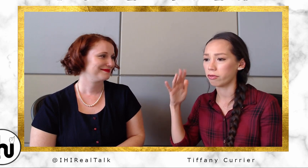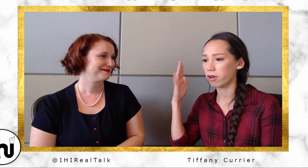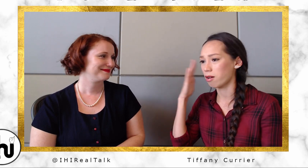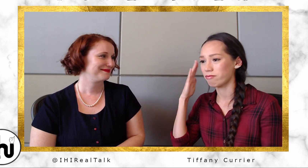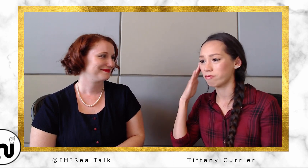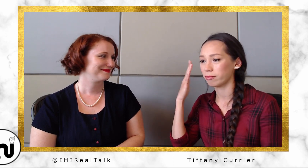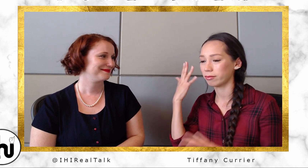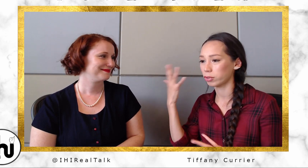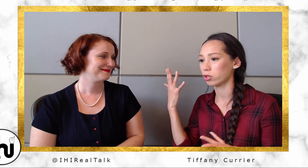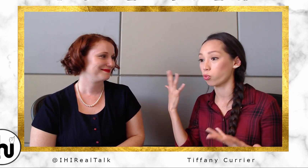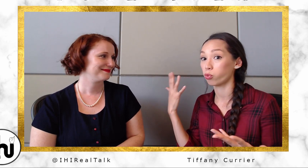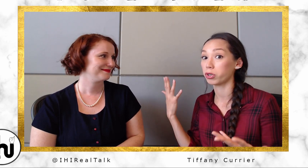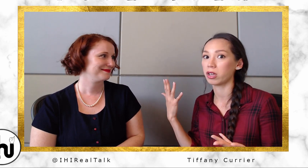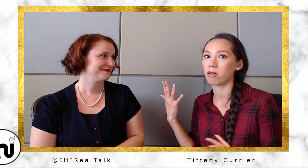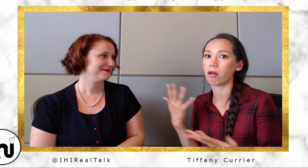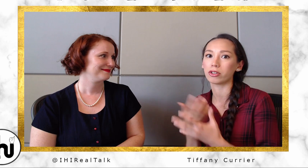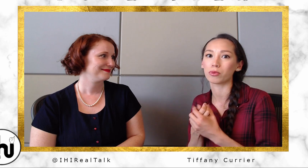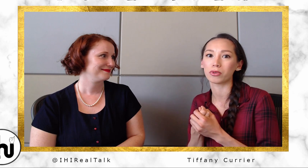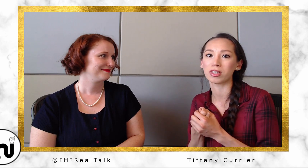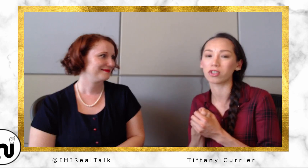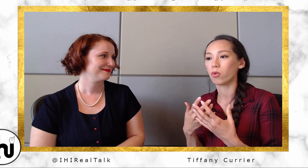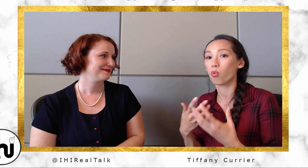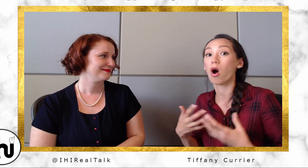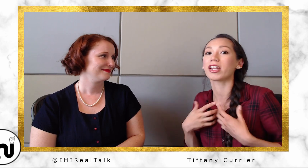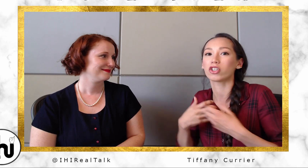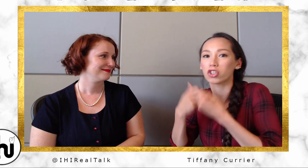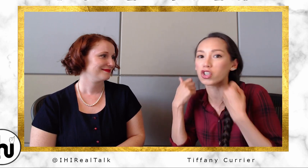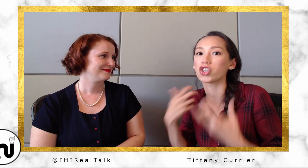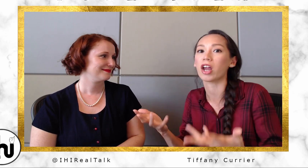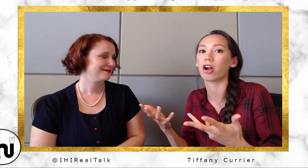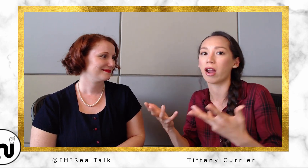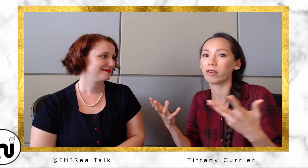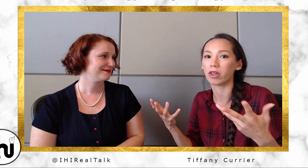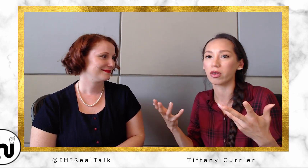just really knowledgeable teachers, wanting to share everything that they